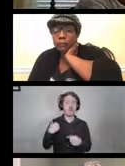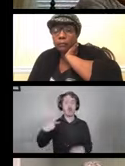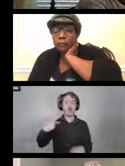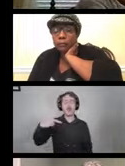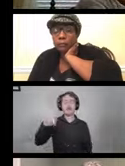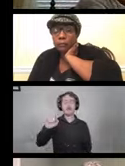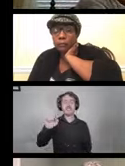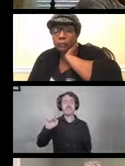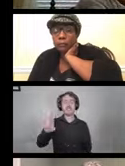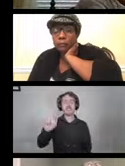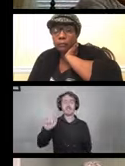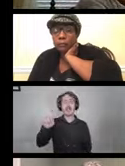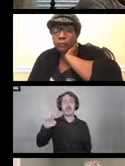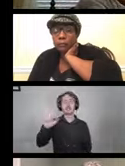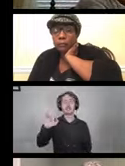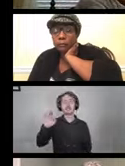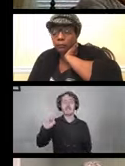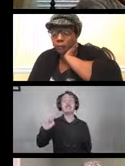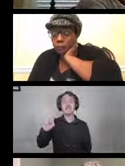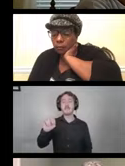founder of Beneficial Designs and a wheelchair user